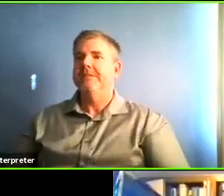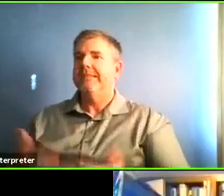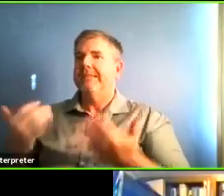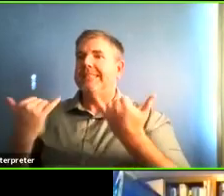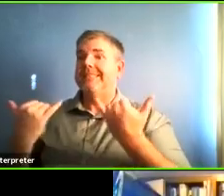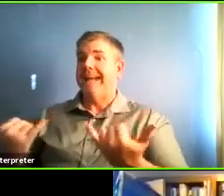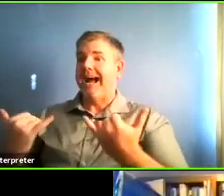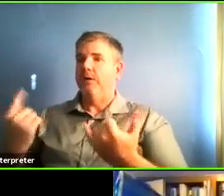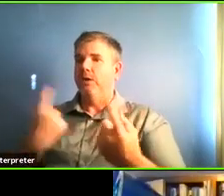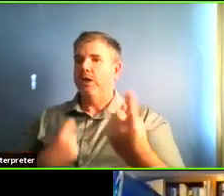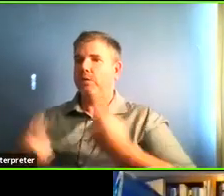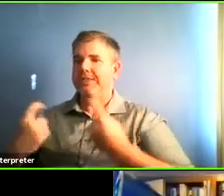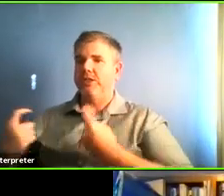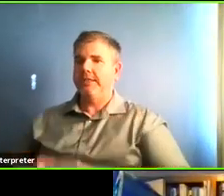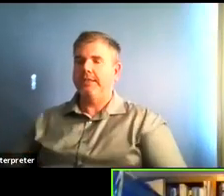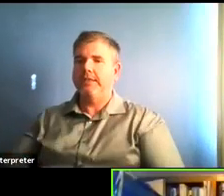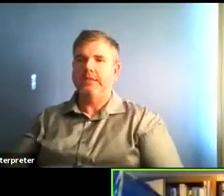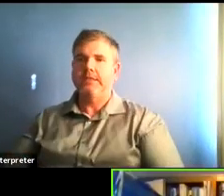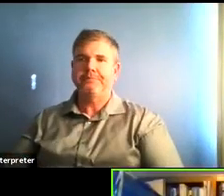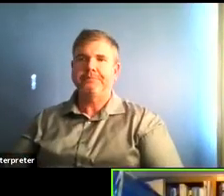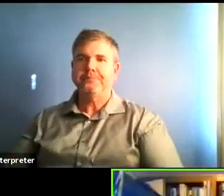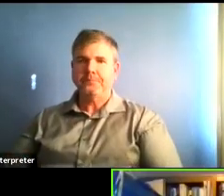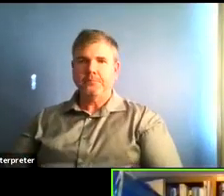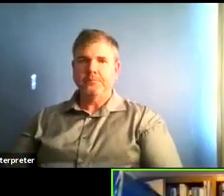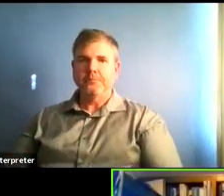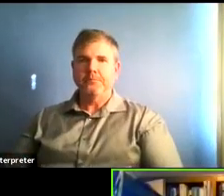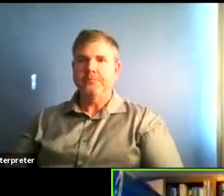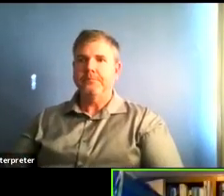Great. Thank you, doctora Mase.